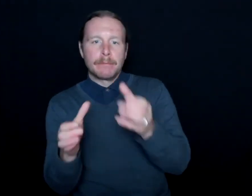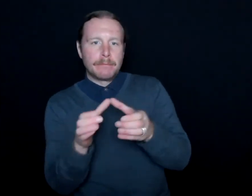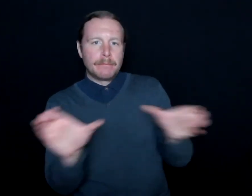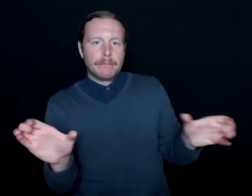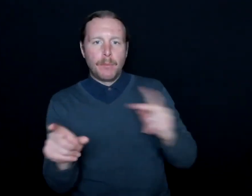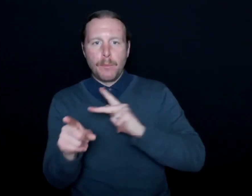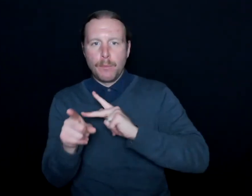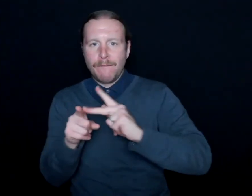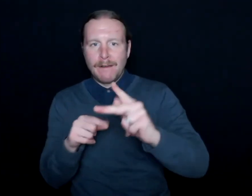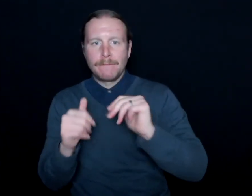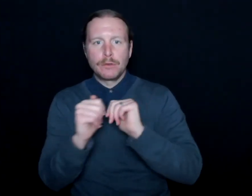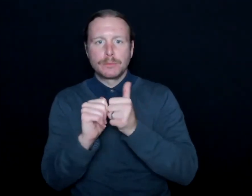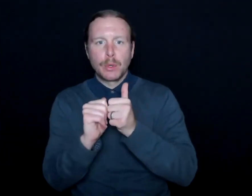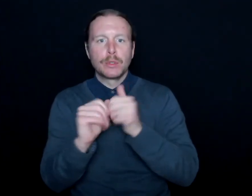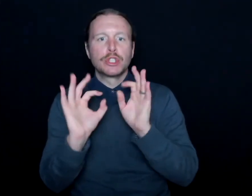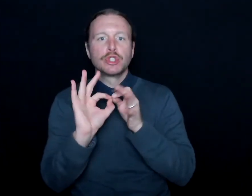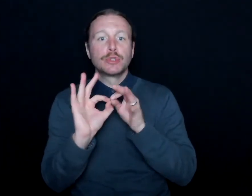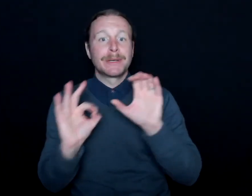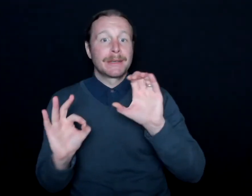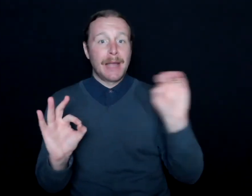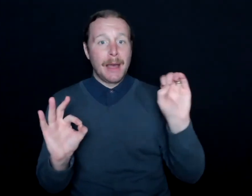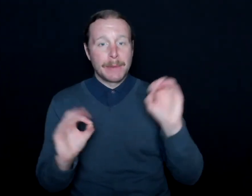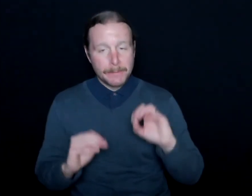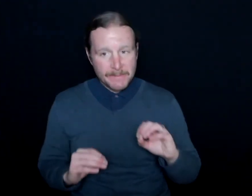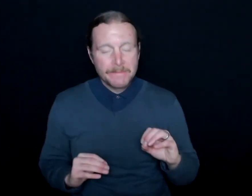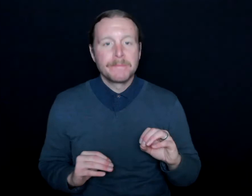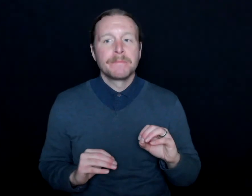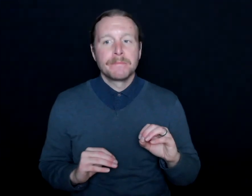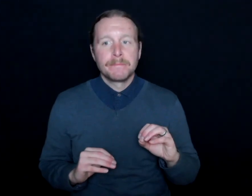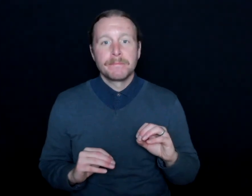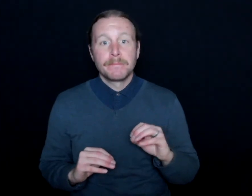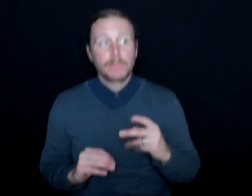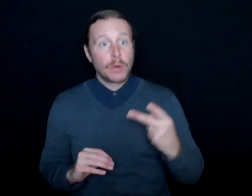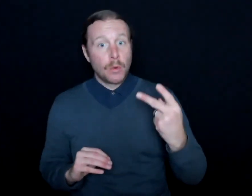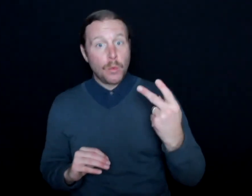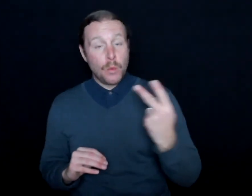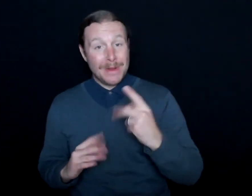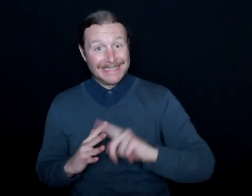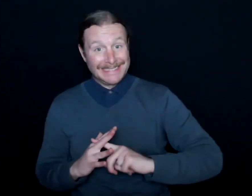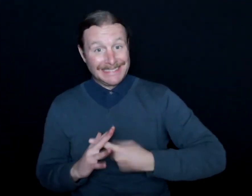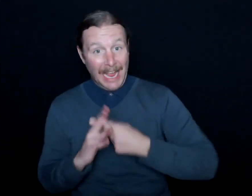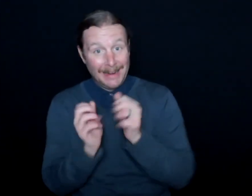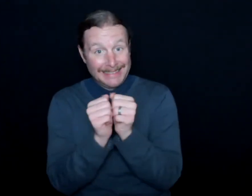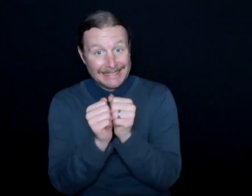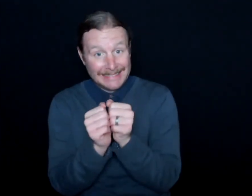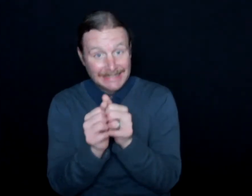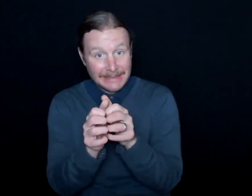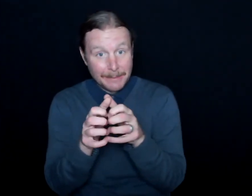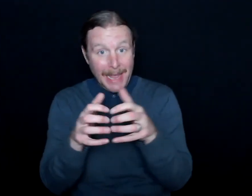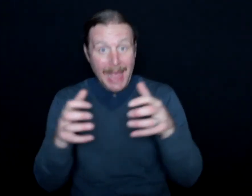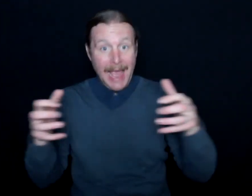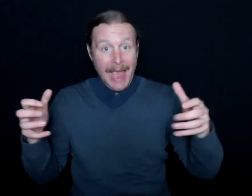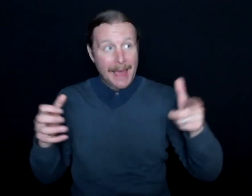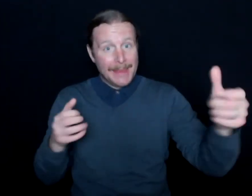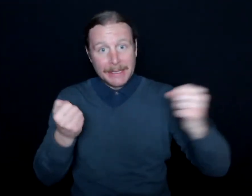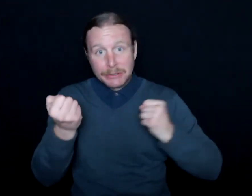interpreting company. And we were getting started to expand, and they were supporting me.